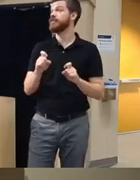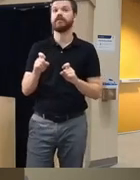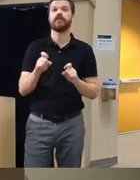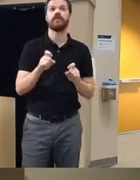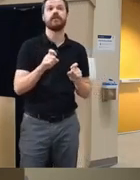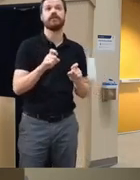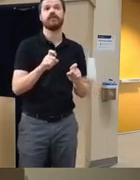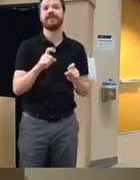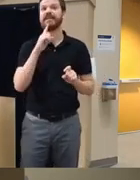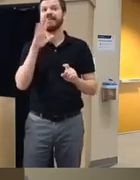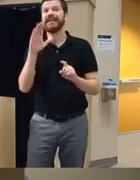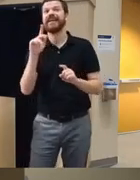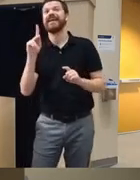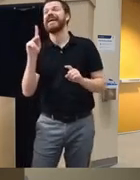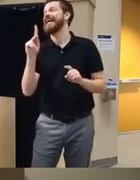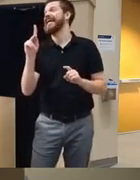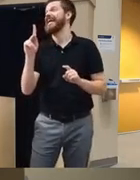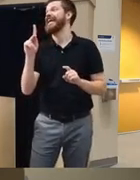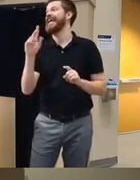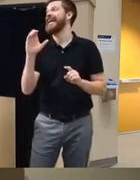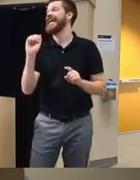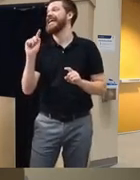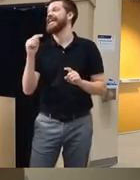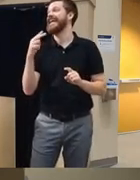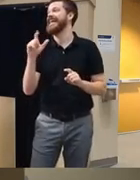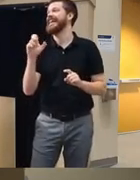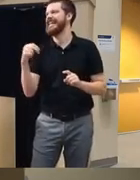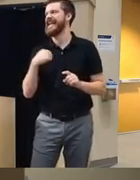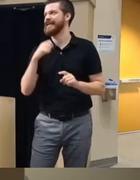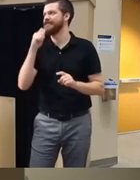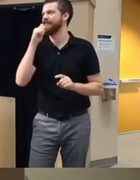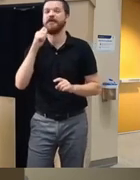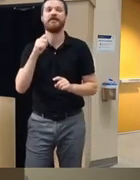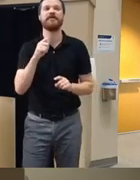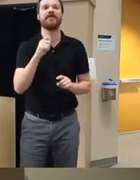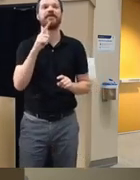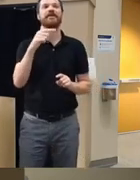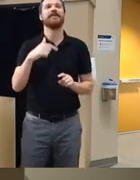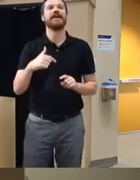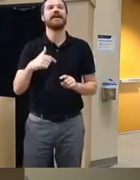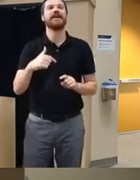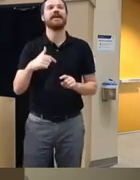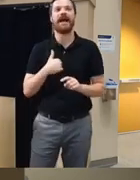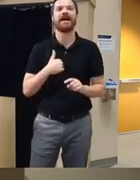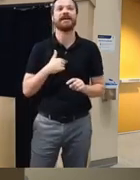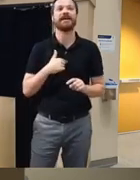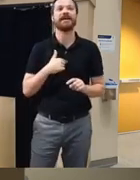just thank you Myra I've been anxious to share it um and I really wanted to Riff on